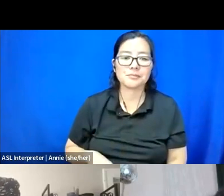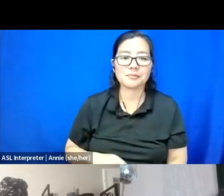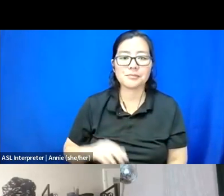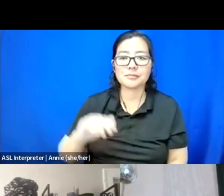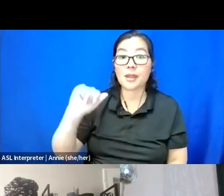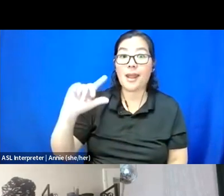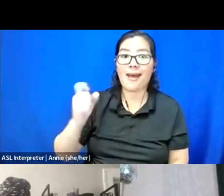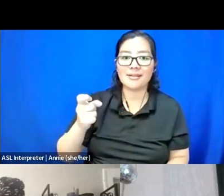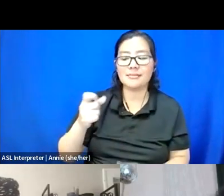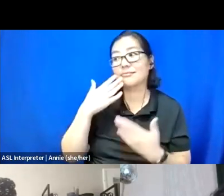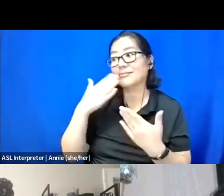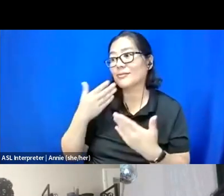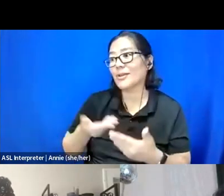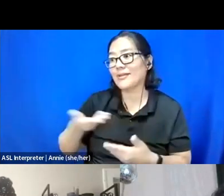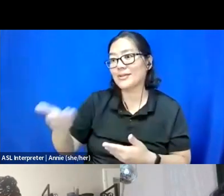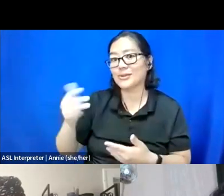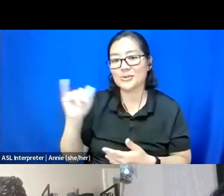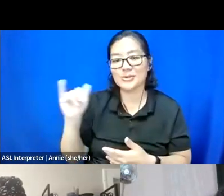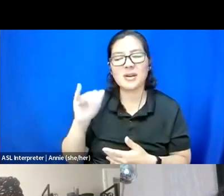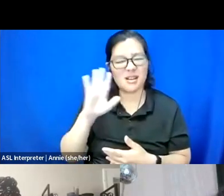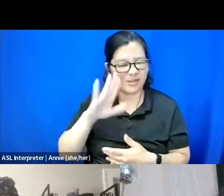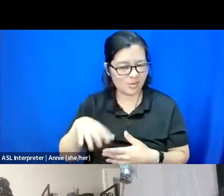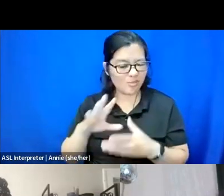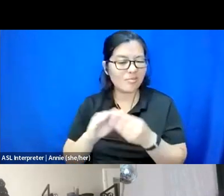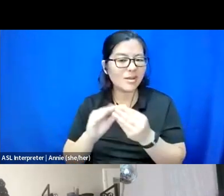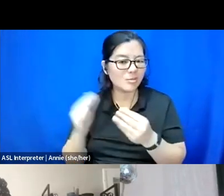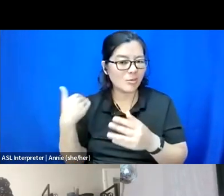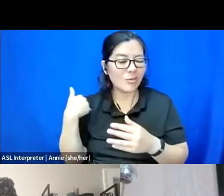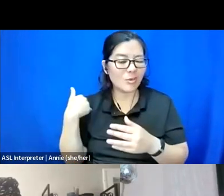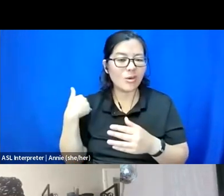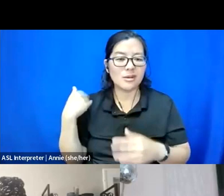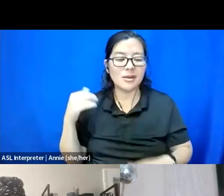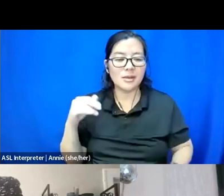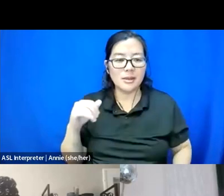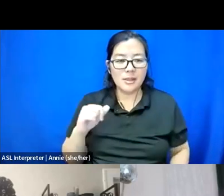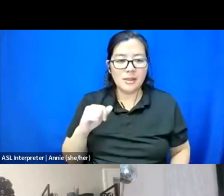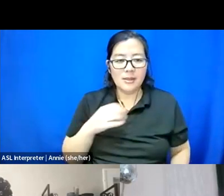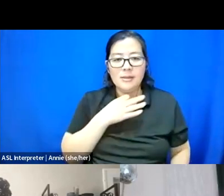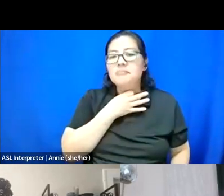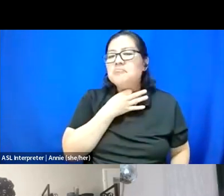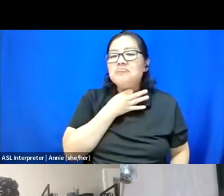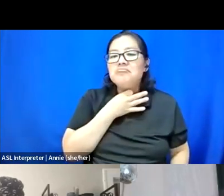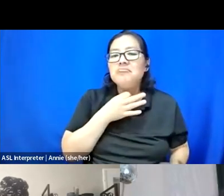And thank you for that invitation, T. I know you mentioned before this that you were really curious to explore like art practice.